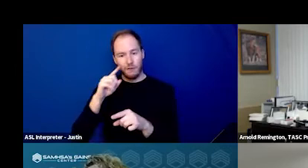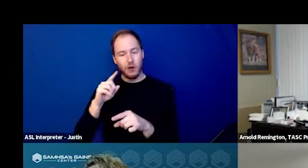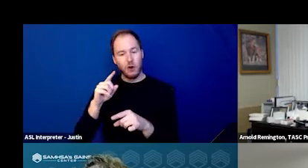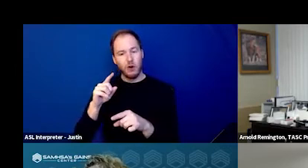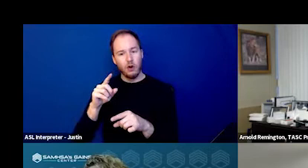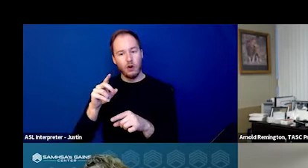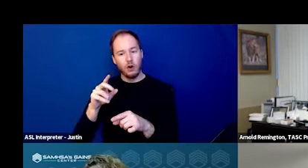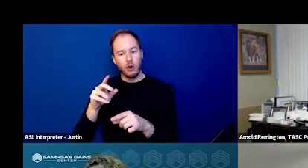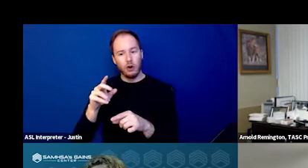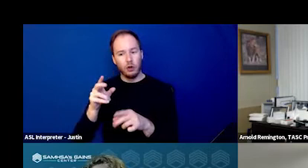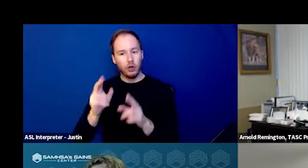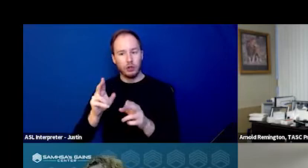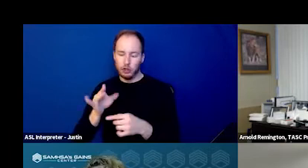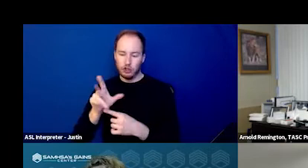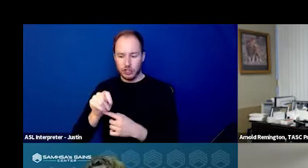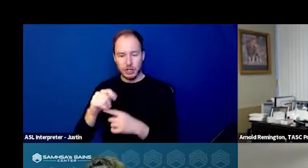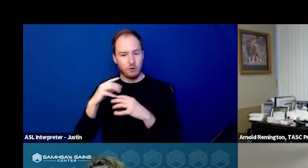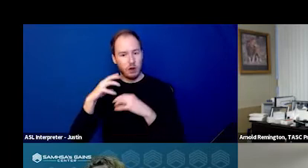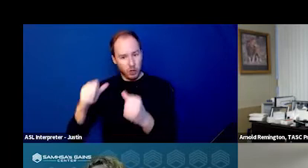engagement and crisis assessment.